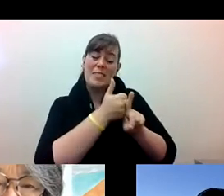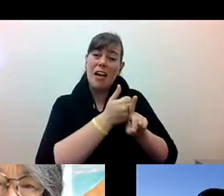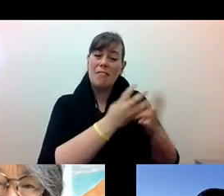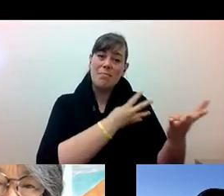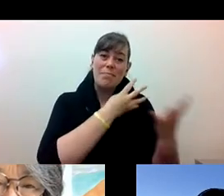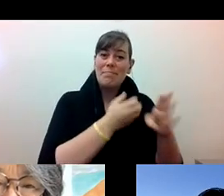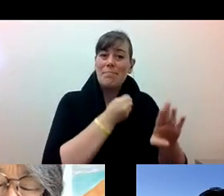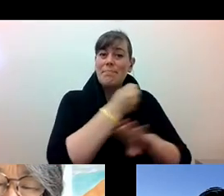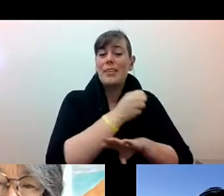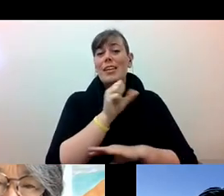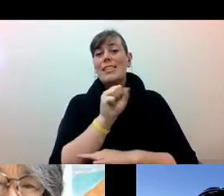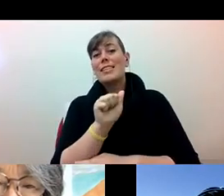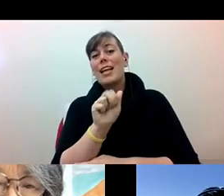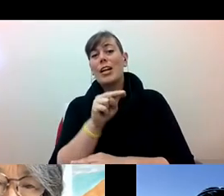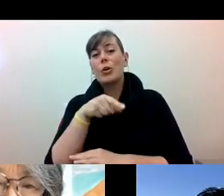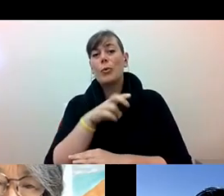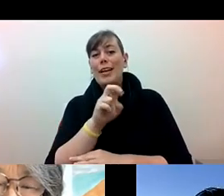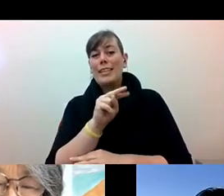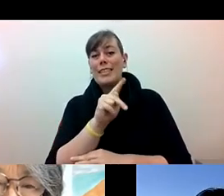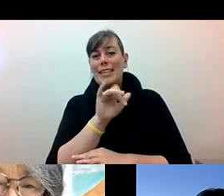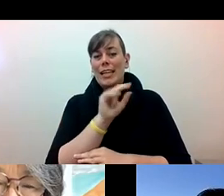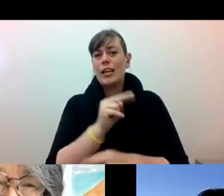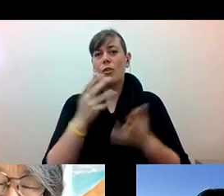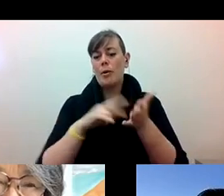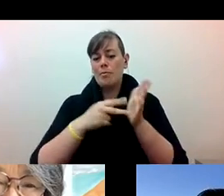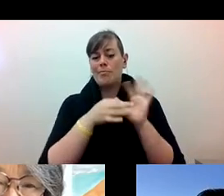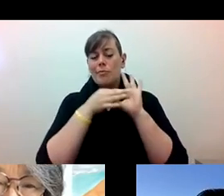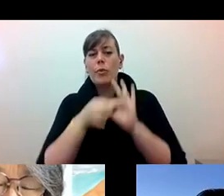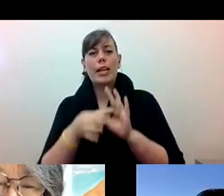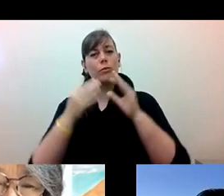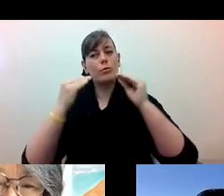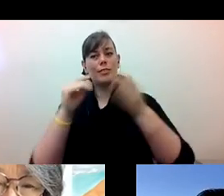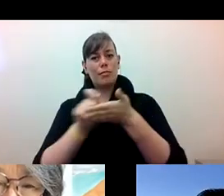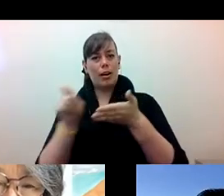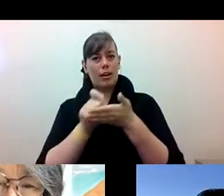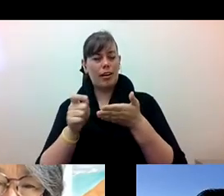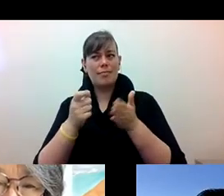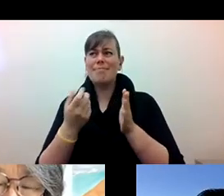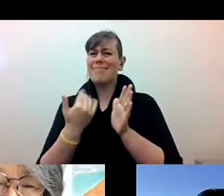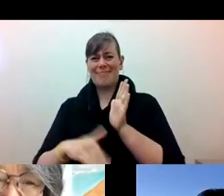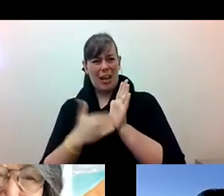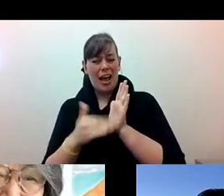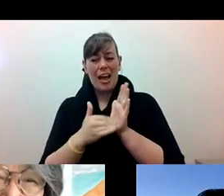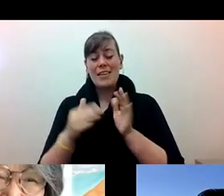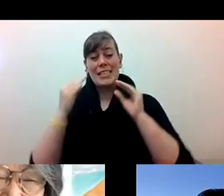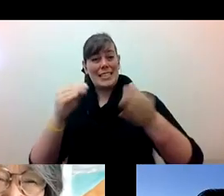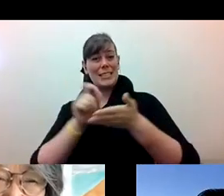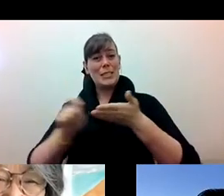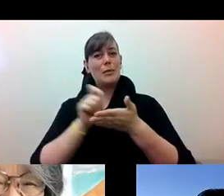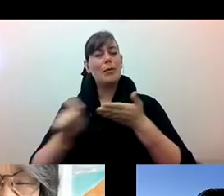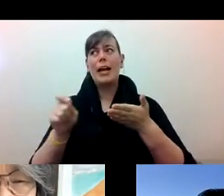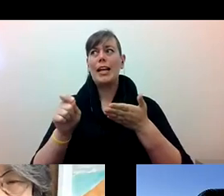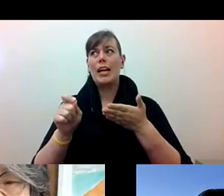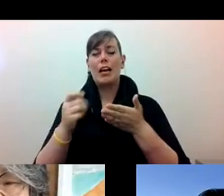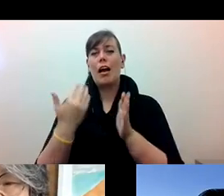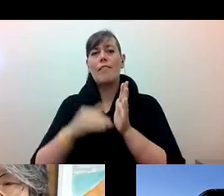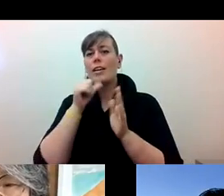Katherine Lee: and reflecting on what this actually means for writing instruction, because so much of writing instruction doesn't think about ethnic studies are using ethic states pedagogy is to teach writing.